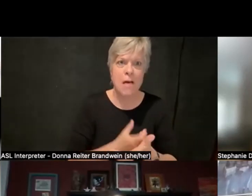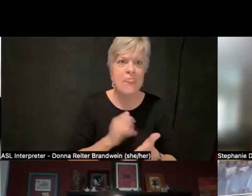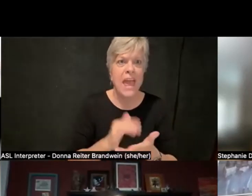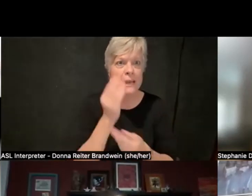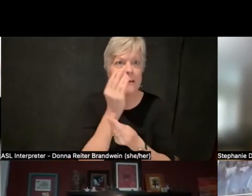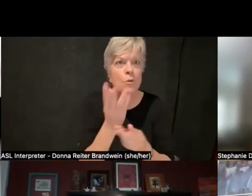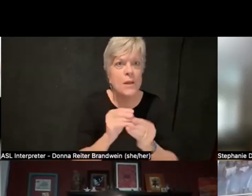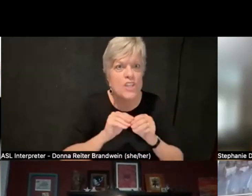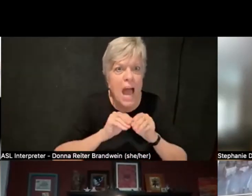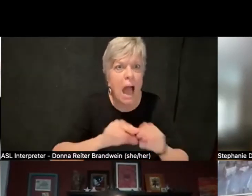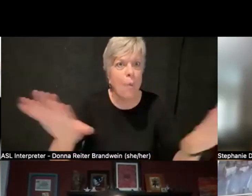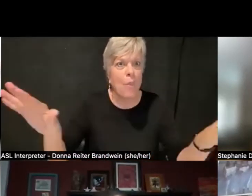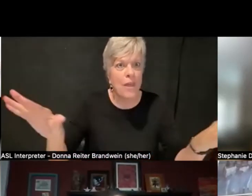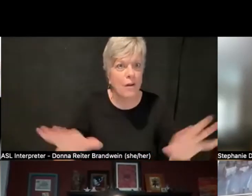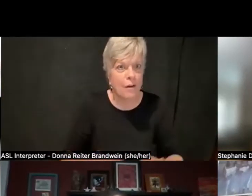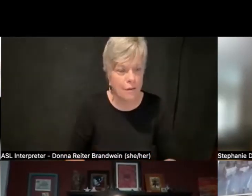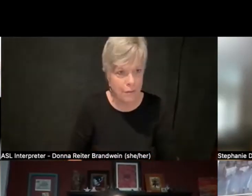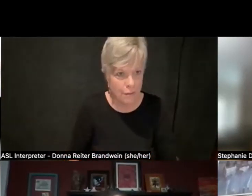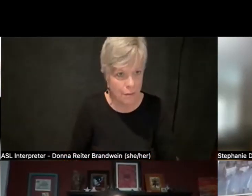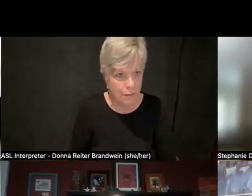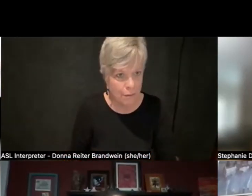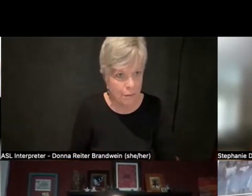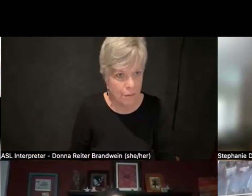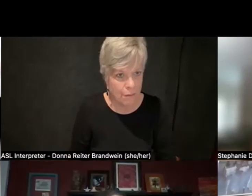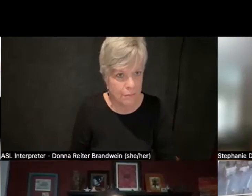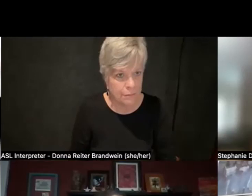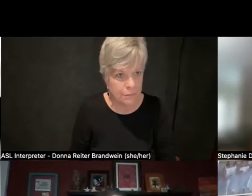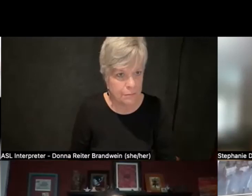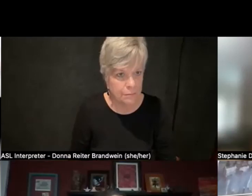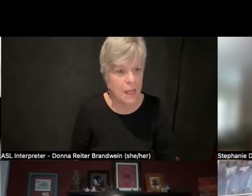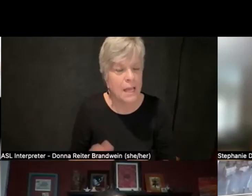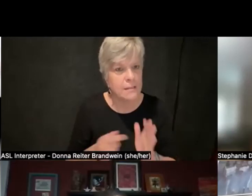So sometimes, like, I understand that,